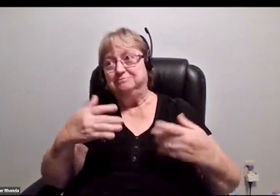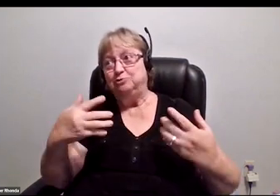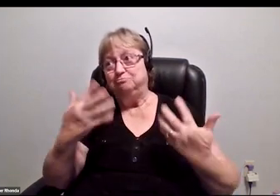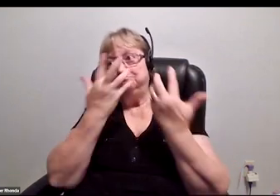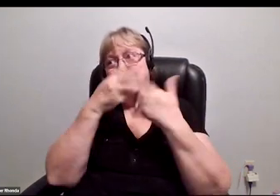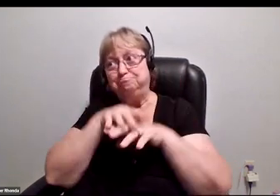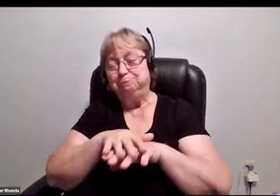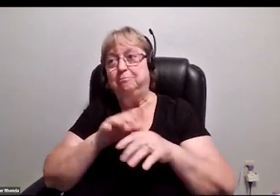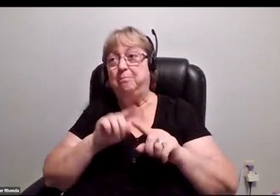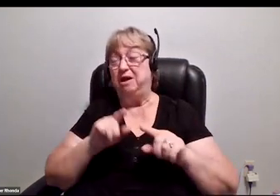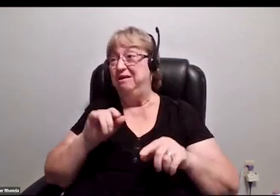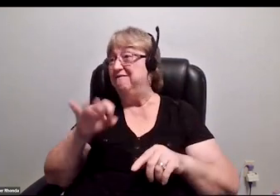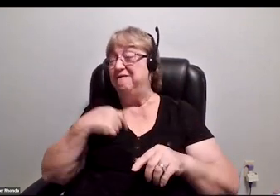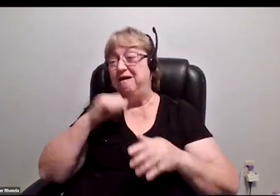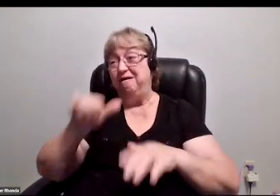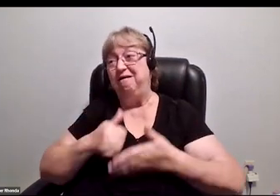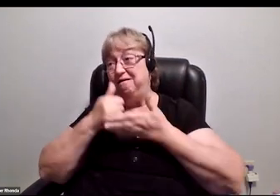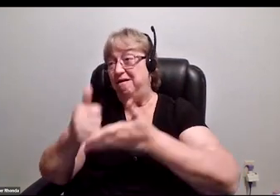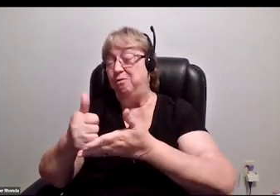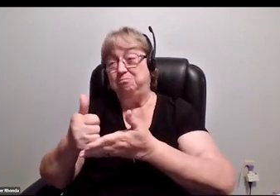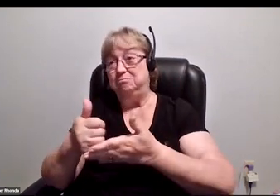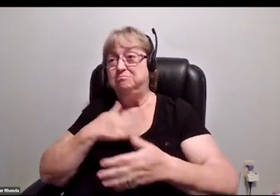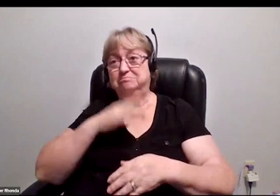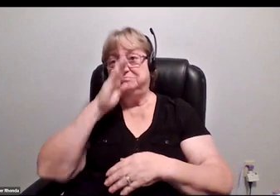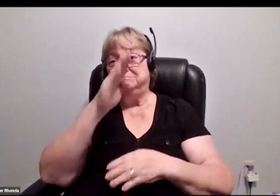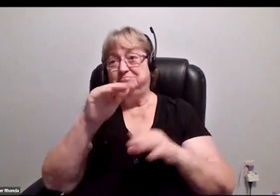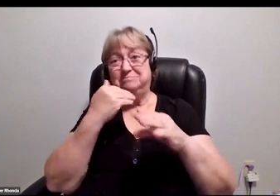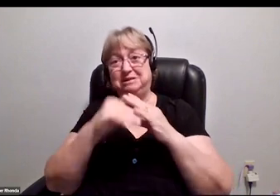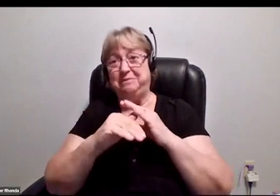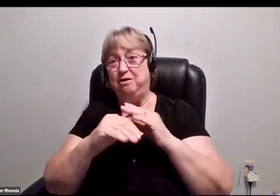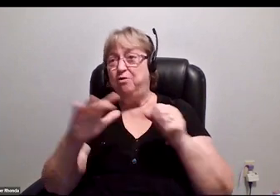for you, here is my direct email. The whole team gets it.